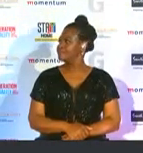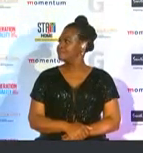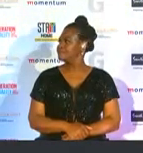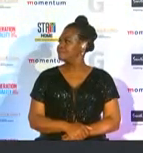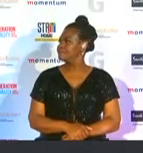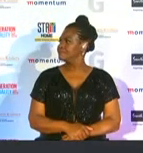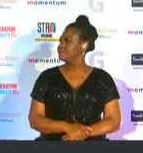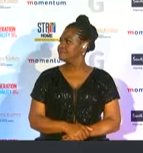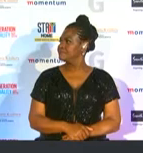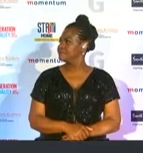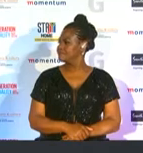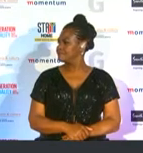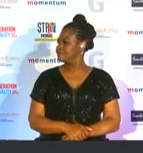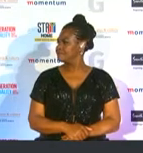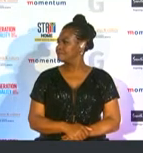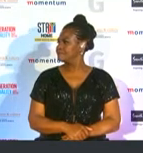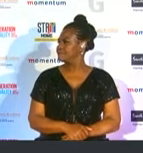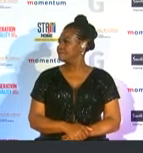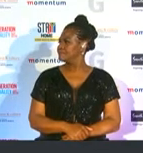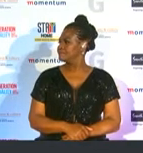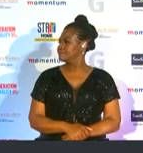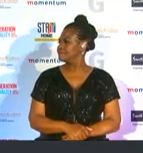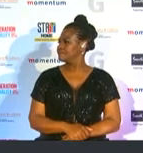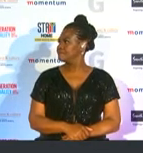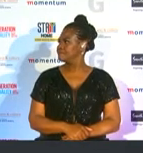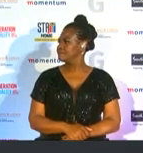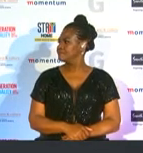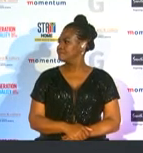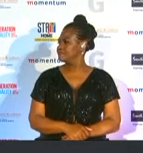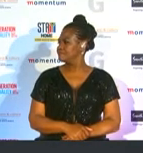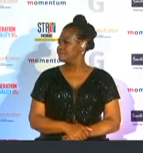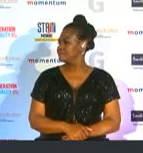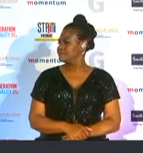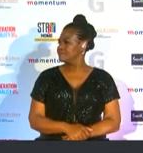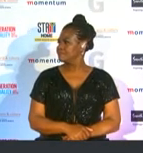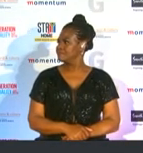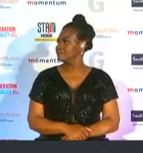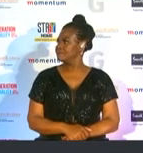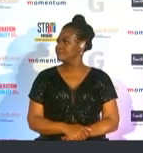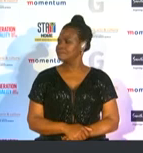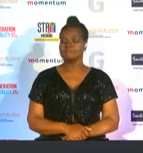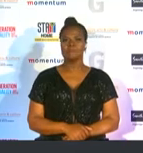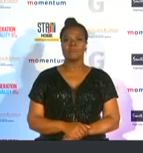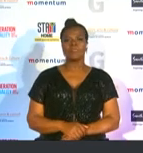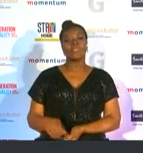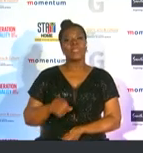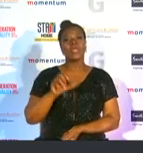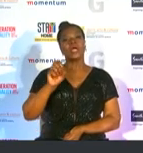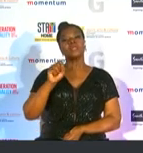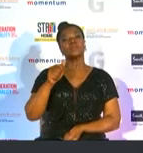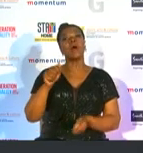a team that has been a great ambassador of south africa the spa proteas have experienced immense growth on the continent and beyond